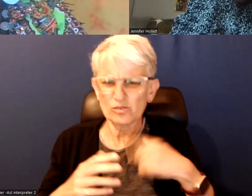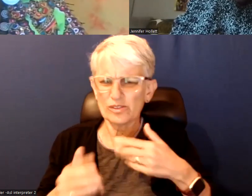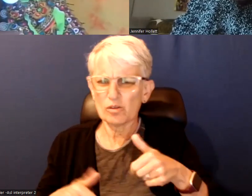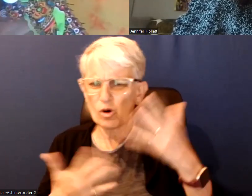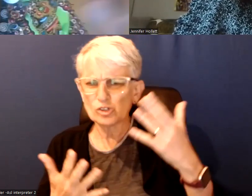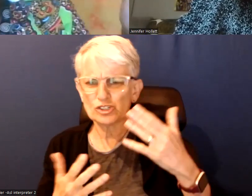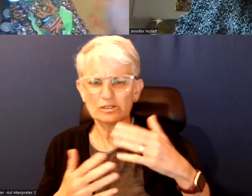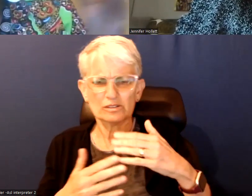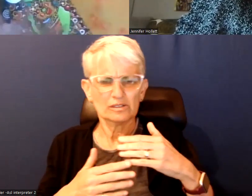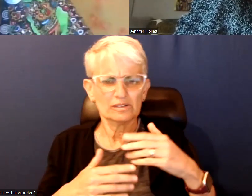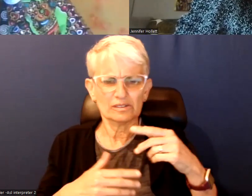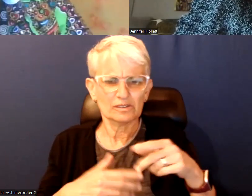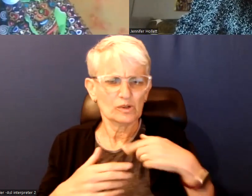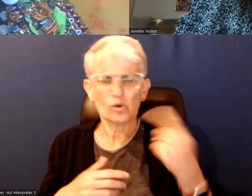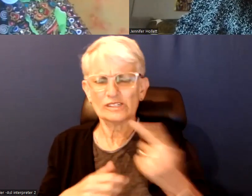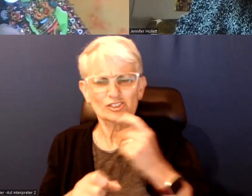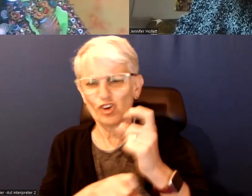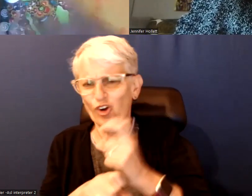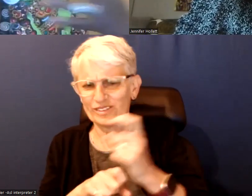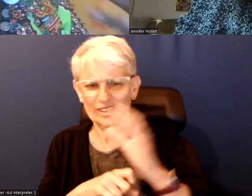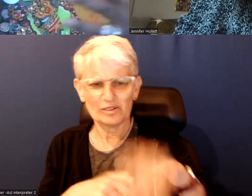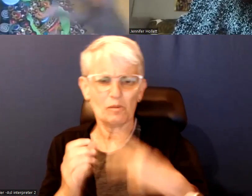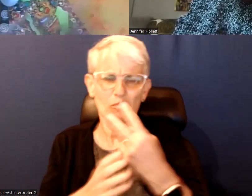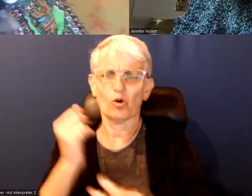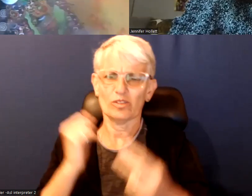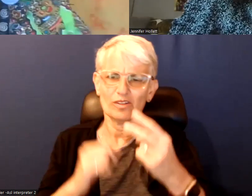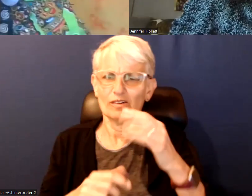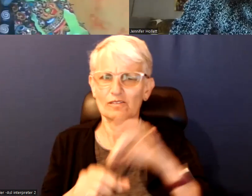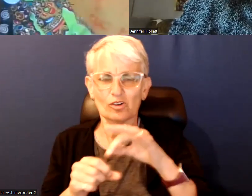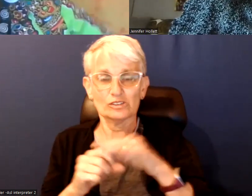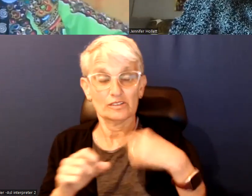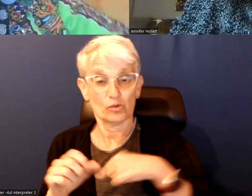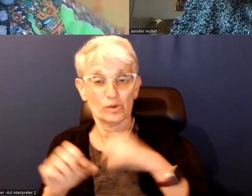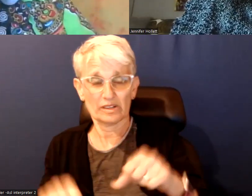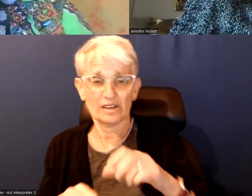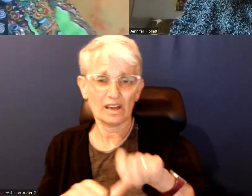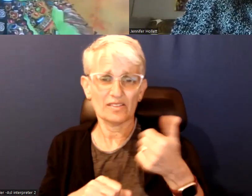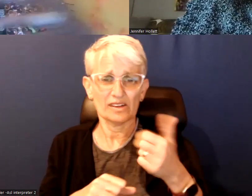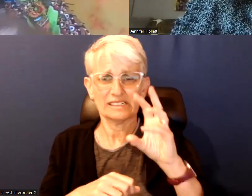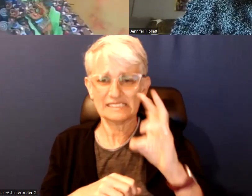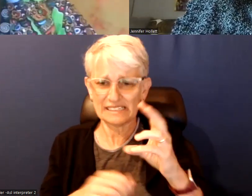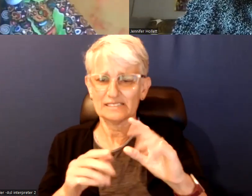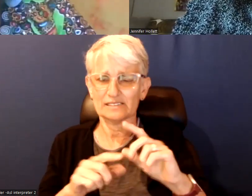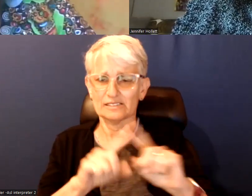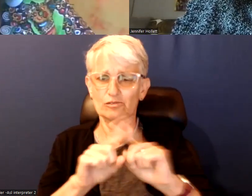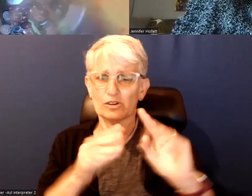was about. But we were able to get another six municipalities from around the province.